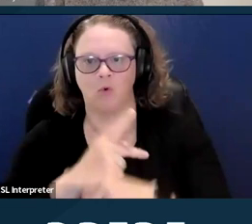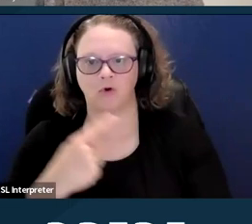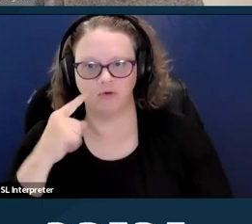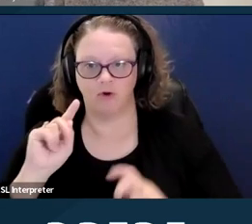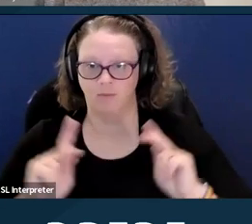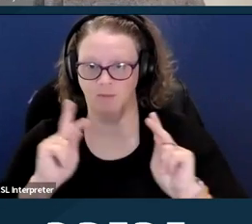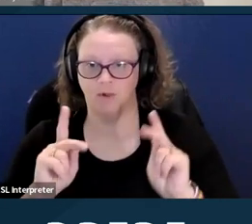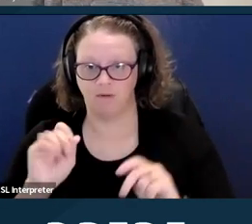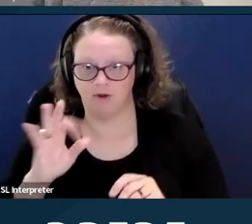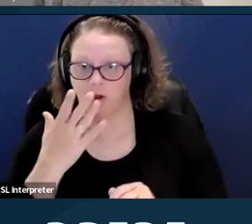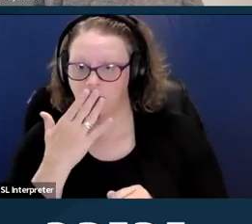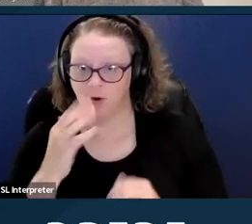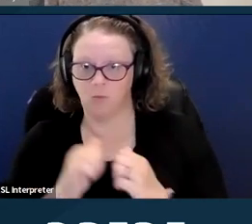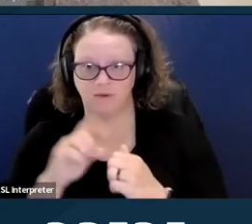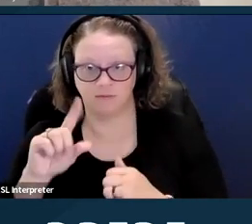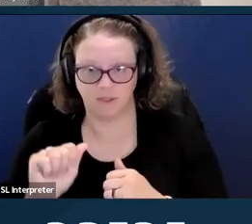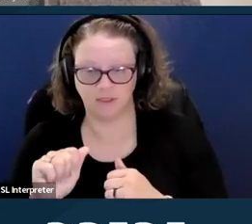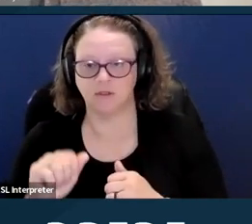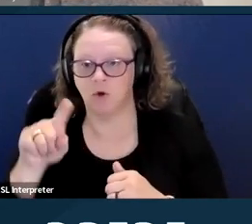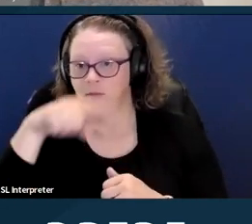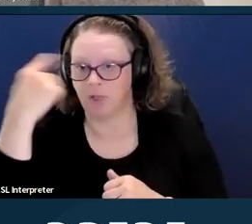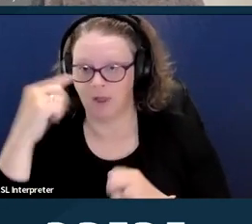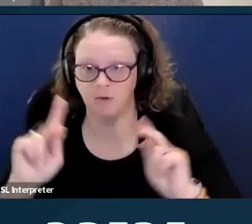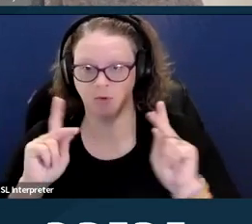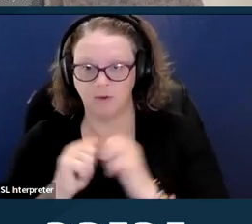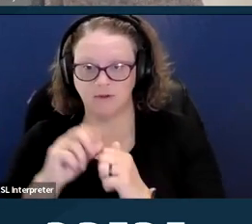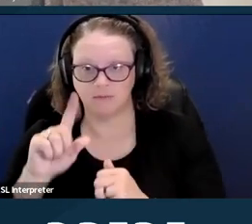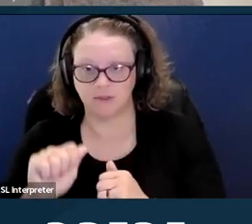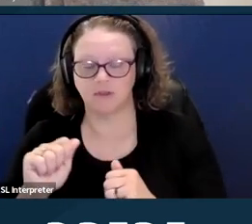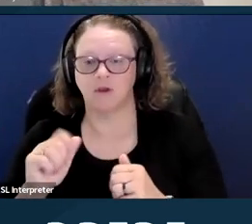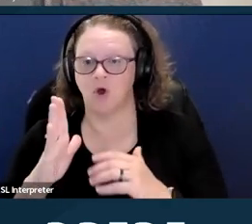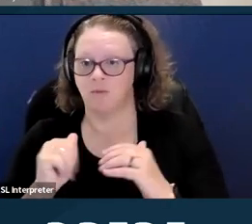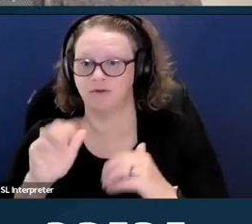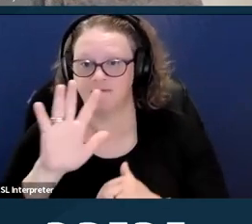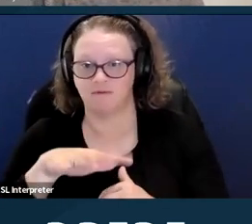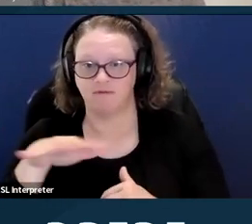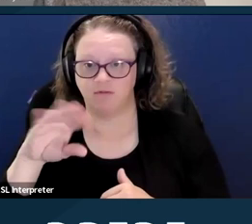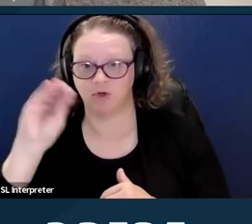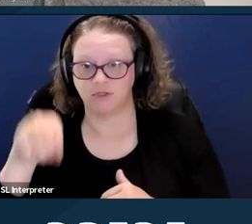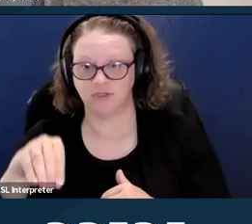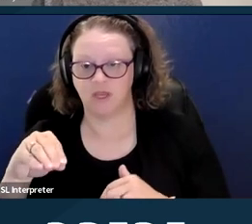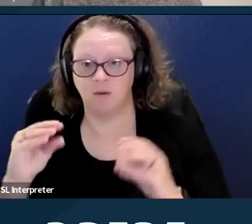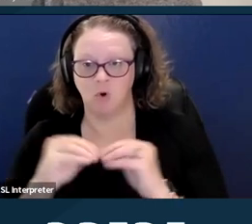So Black people with disabilities are almost 55% more likely to live below the poverty line